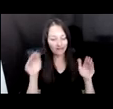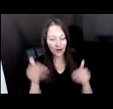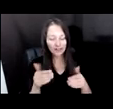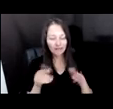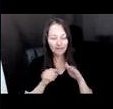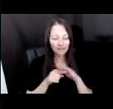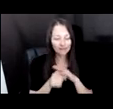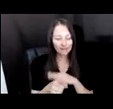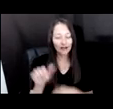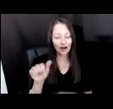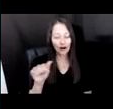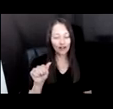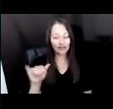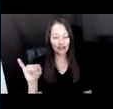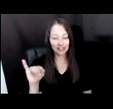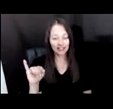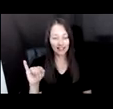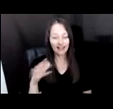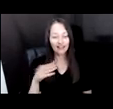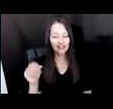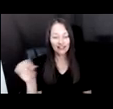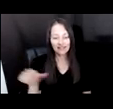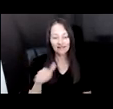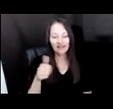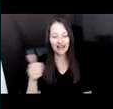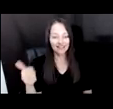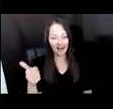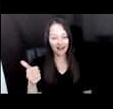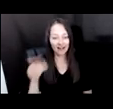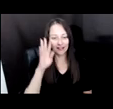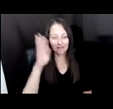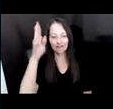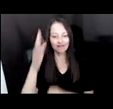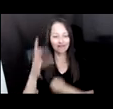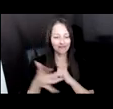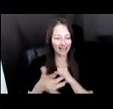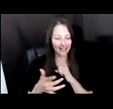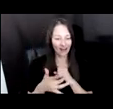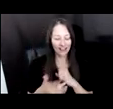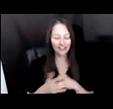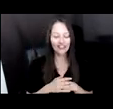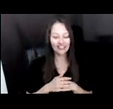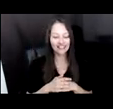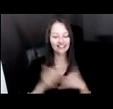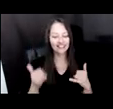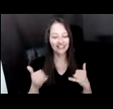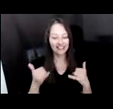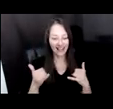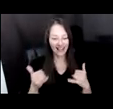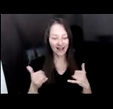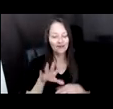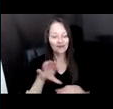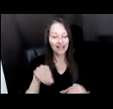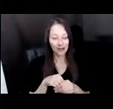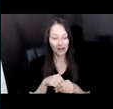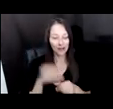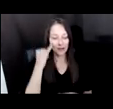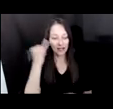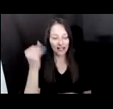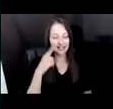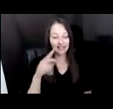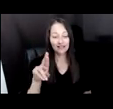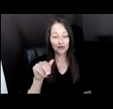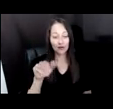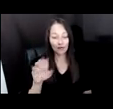INTELLIGENCE AND OTHER FAR-REACHING TECHNOLOGIES AS THEY INTERSECT IDEAS OF RACE, AGING, GENDER,